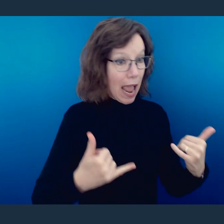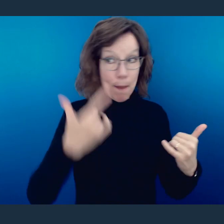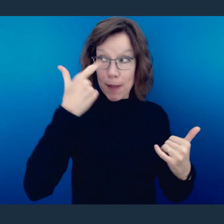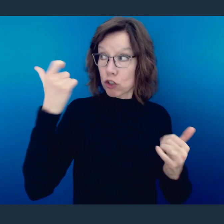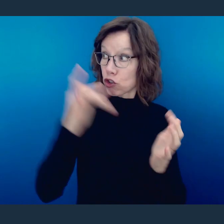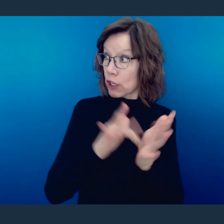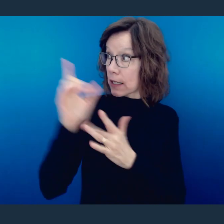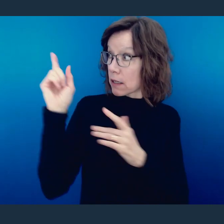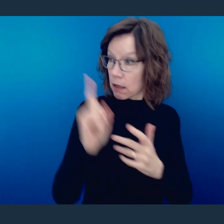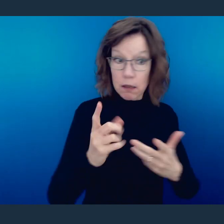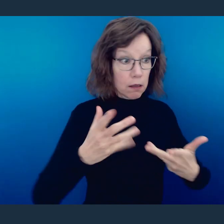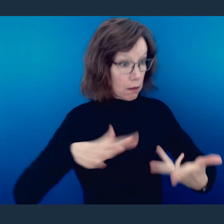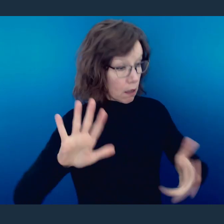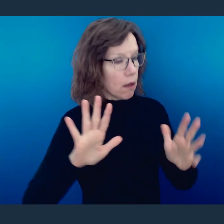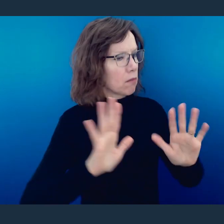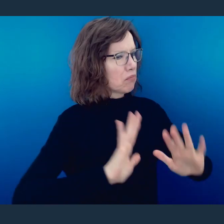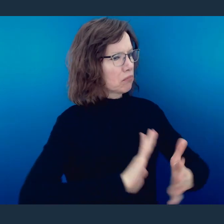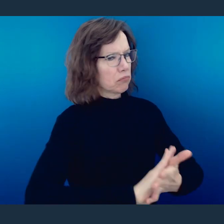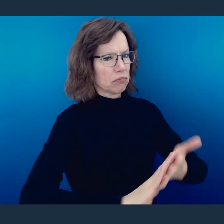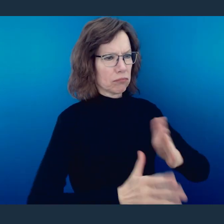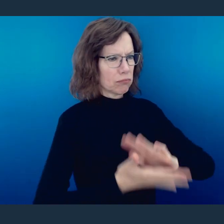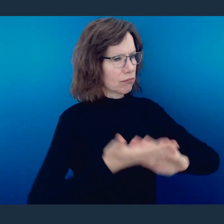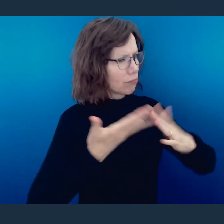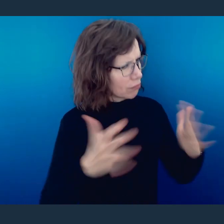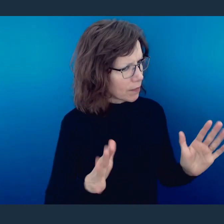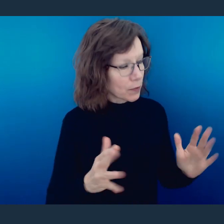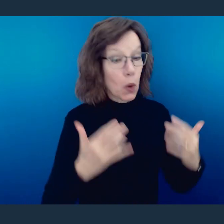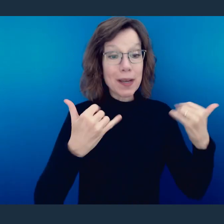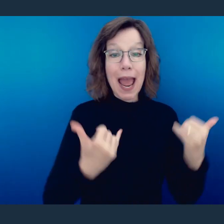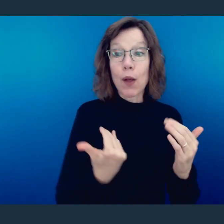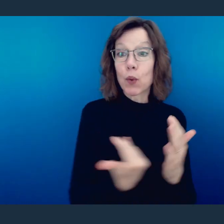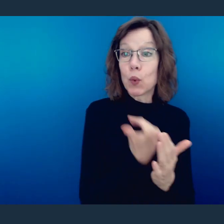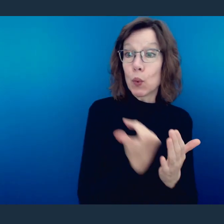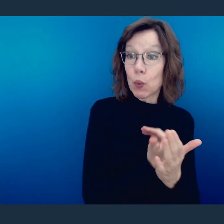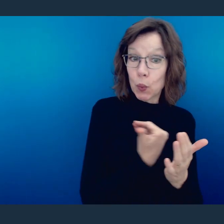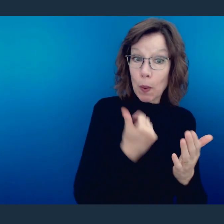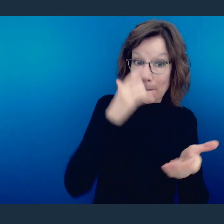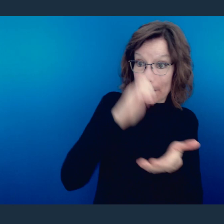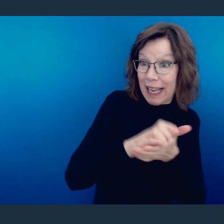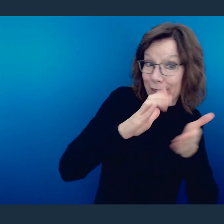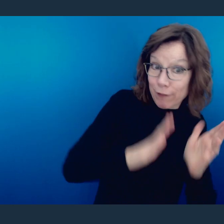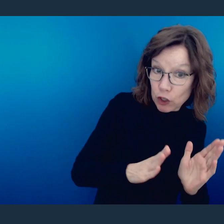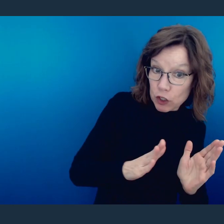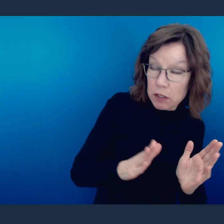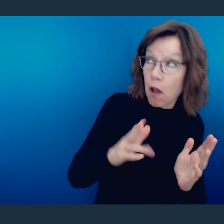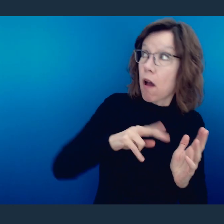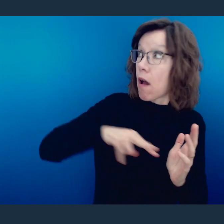And now what you have is the convergence of the new believers who believe that they give